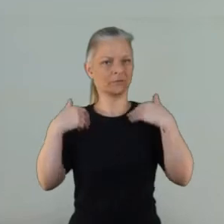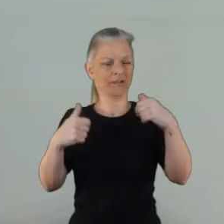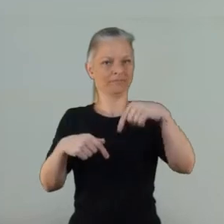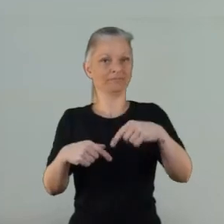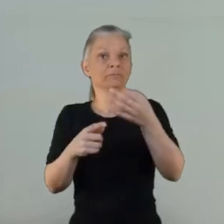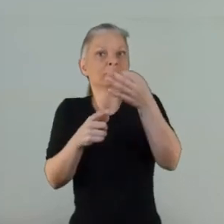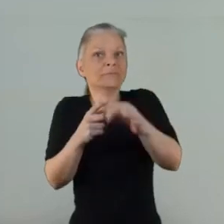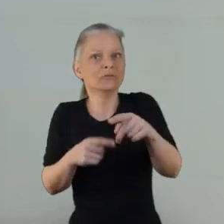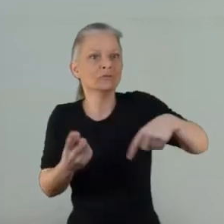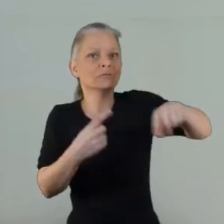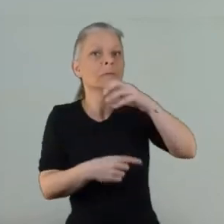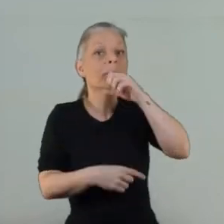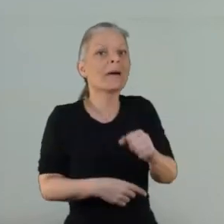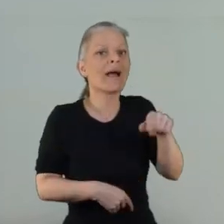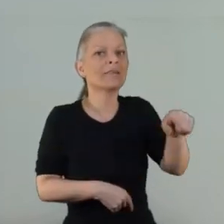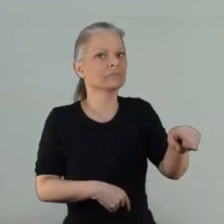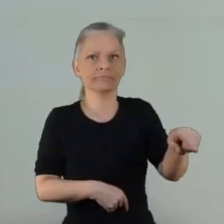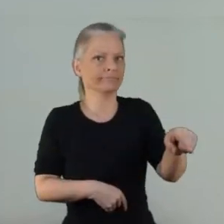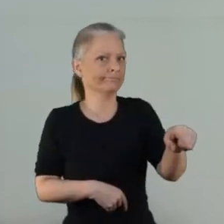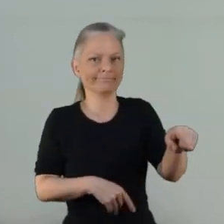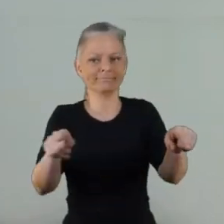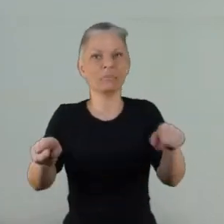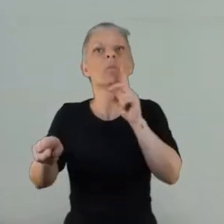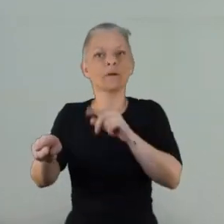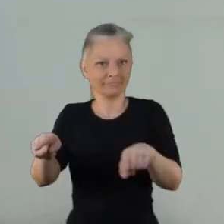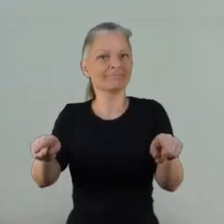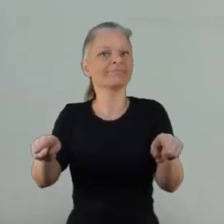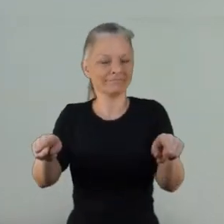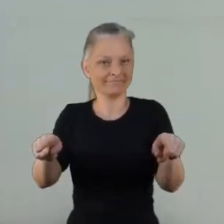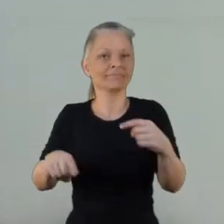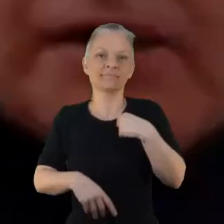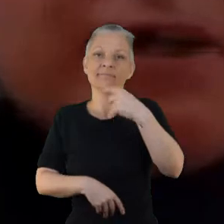will have more positive experiences and is something that's really important.